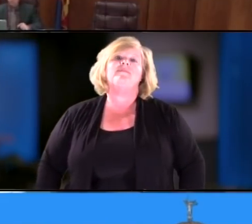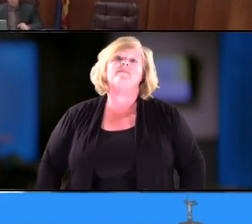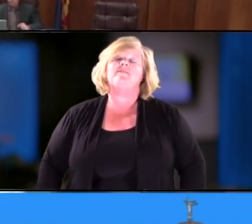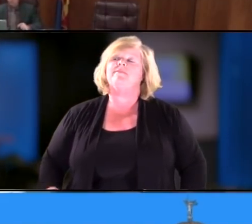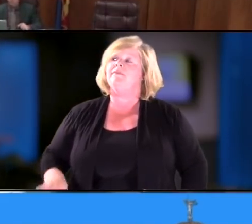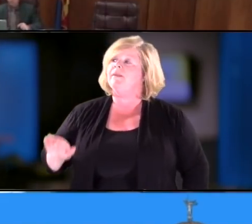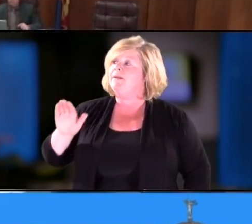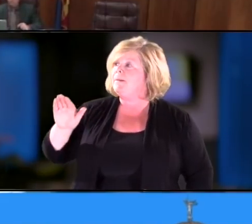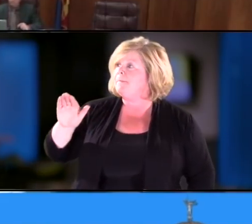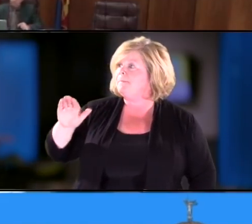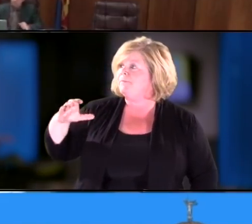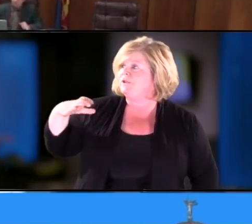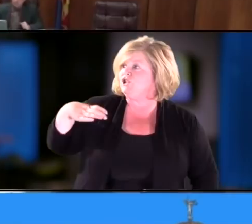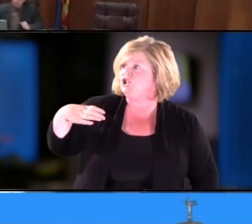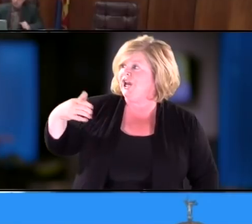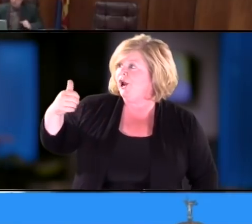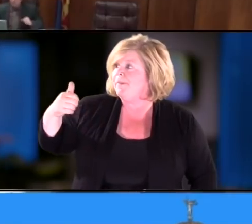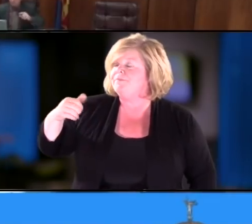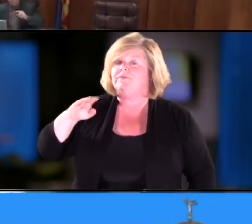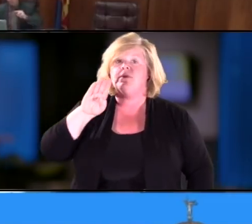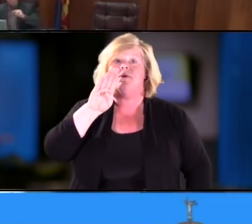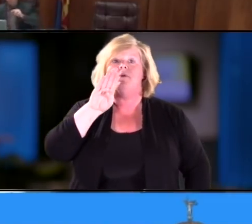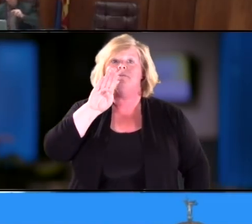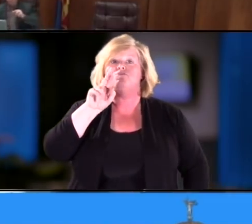Staff: Mr. Chair, Brittany Buchanan.